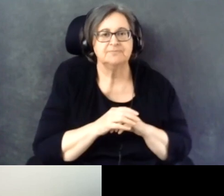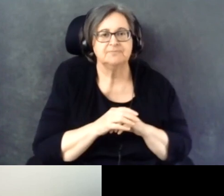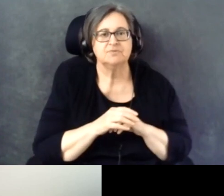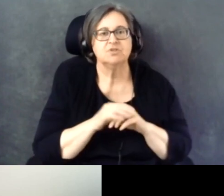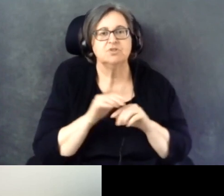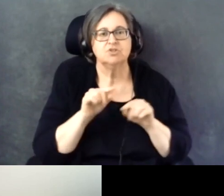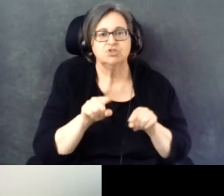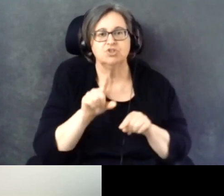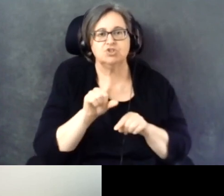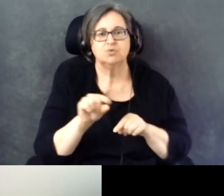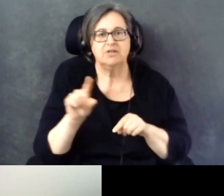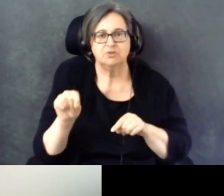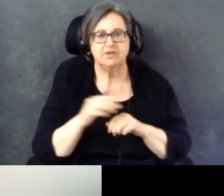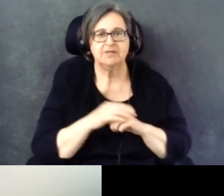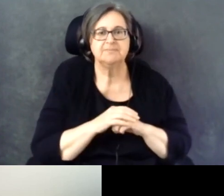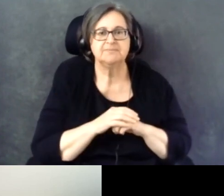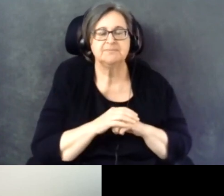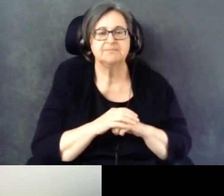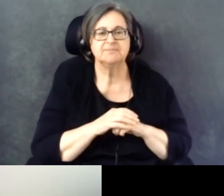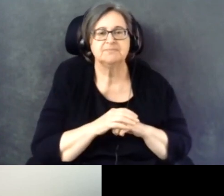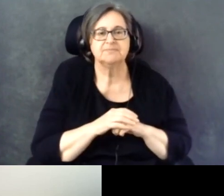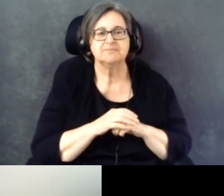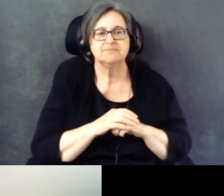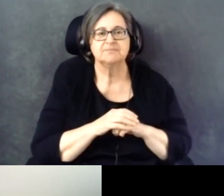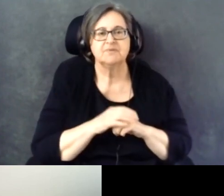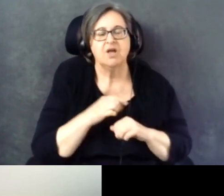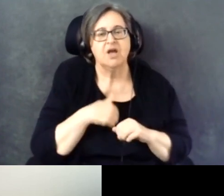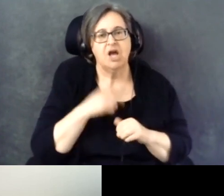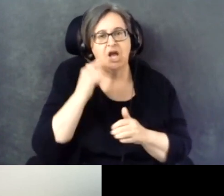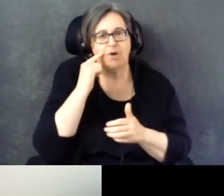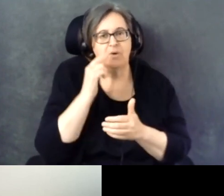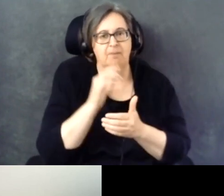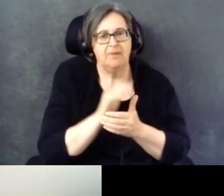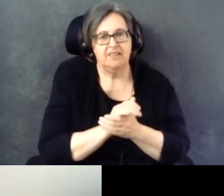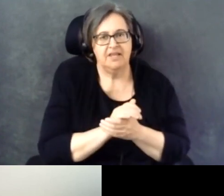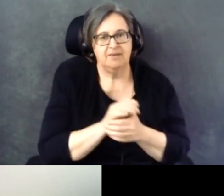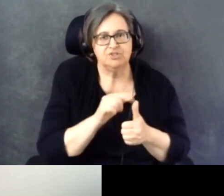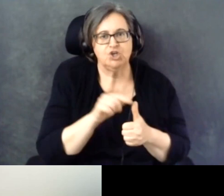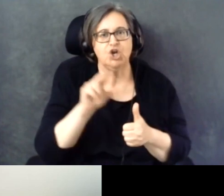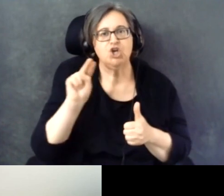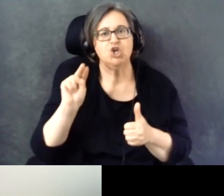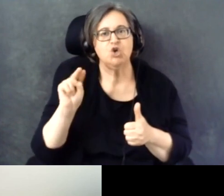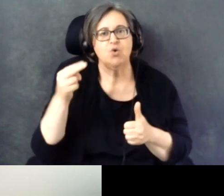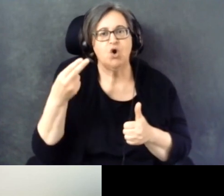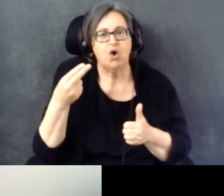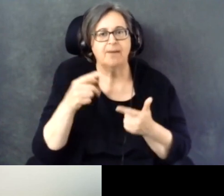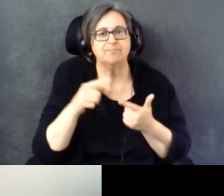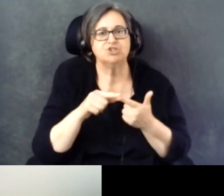Off hand, I believe they were New Hampshire, Minnesota, Michigan, Nevada, Pennsylvania,